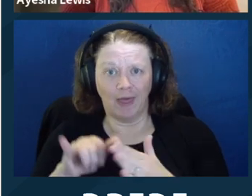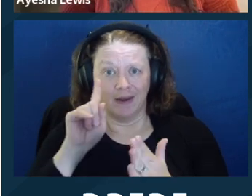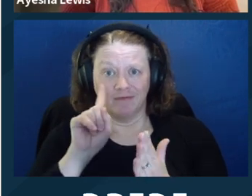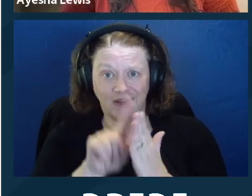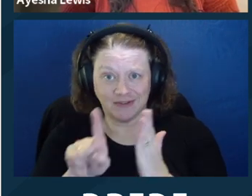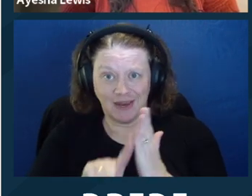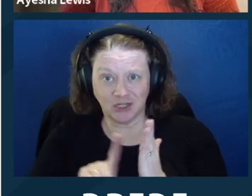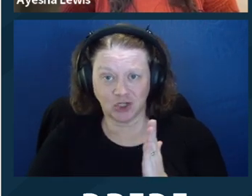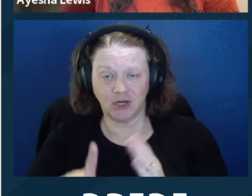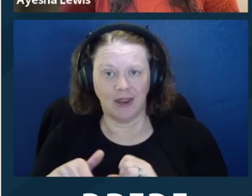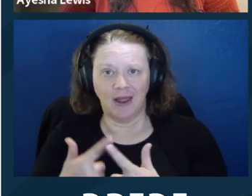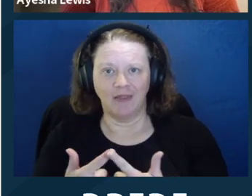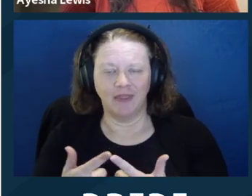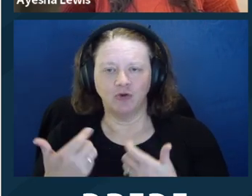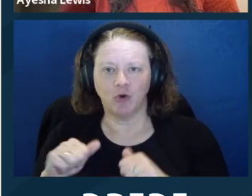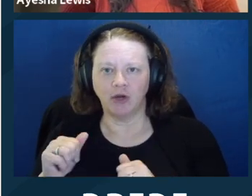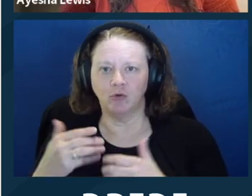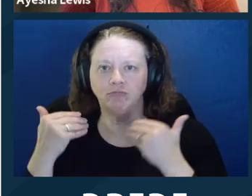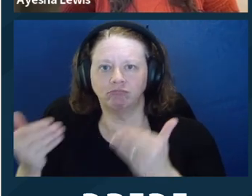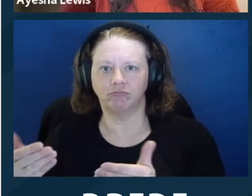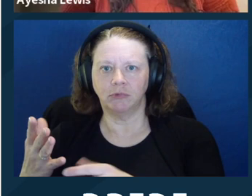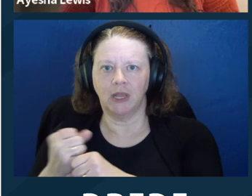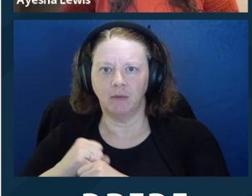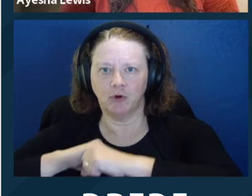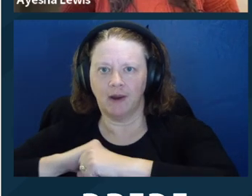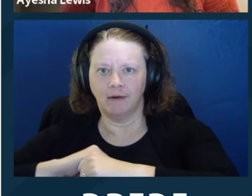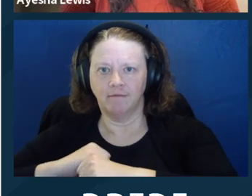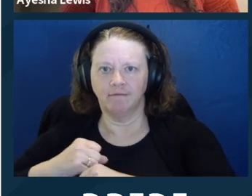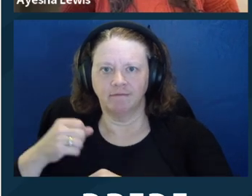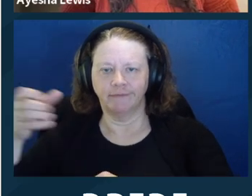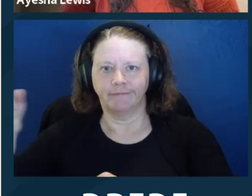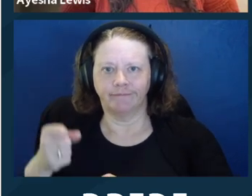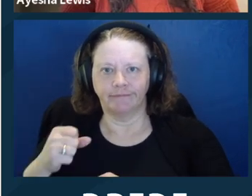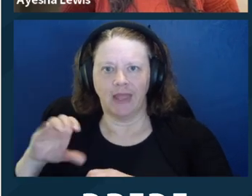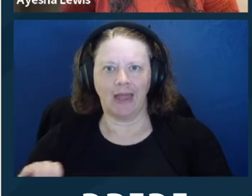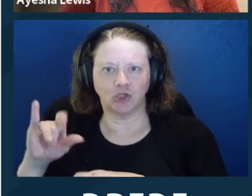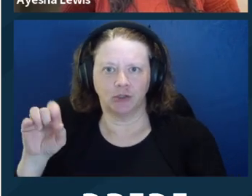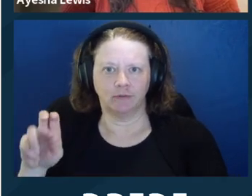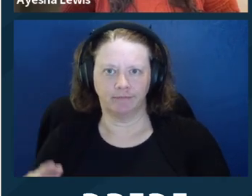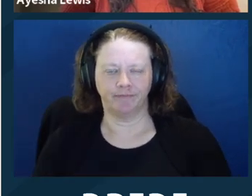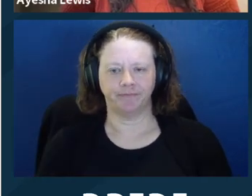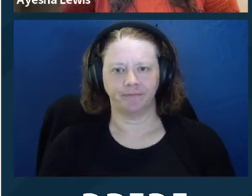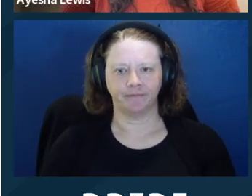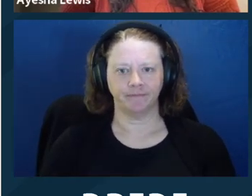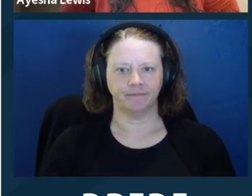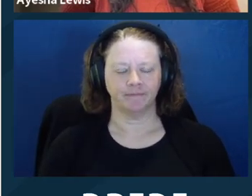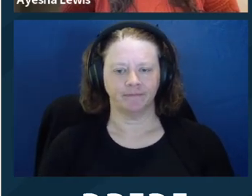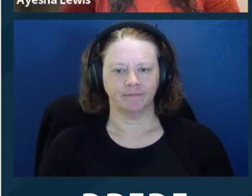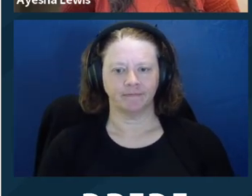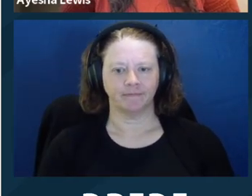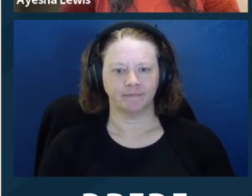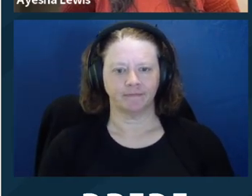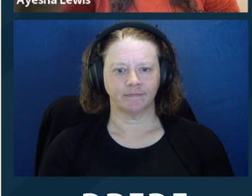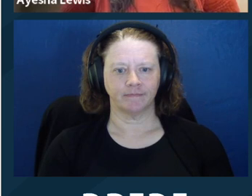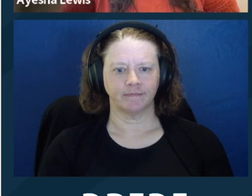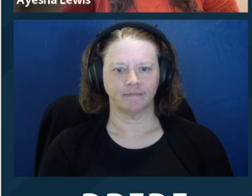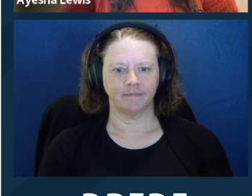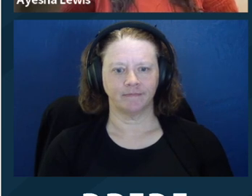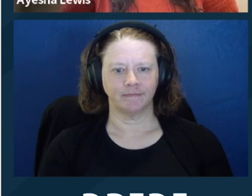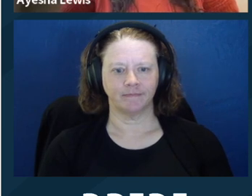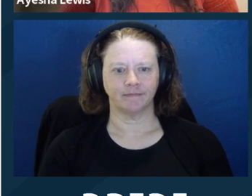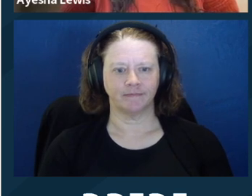It's lazy lawyering to not even do that investigation and then seek protective action.